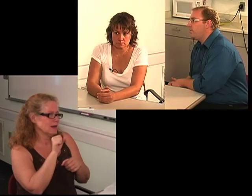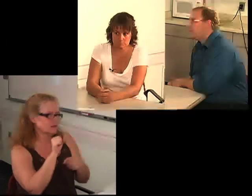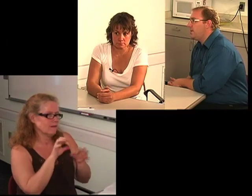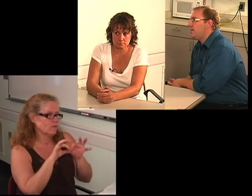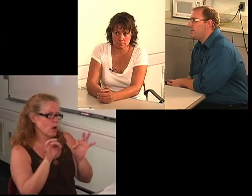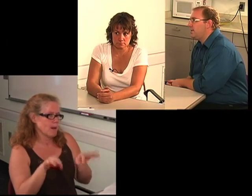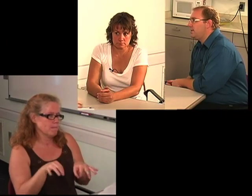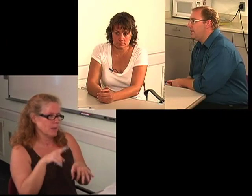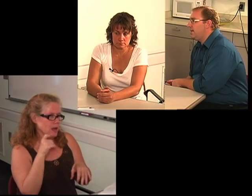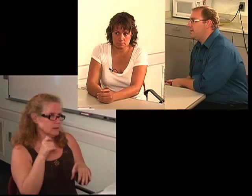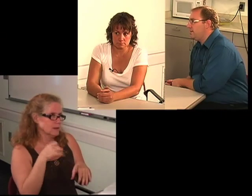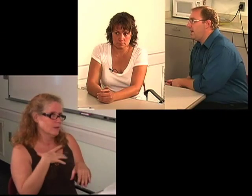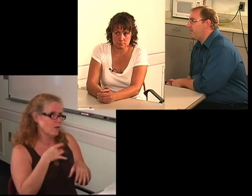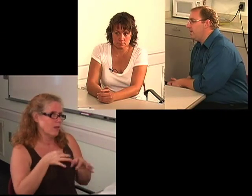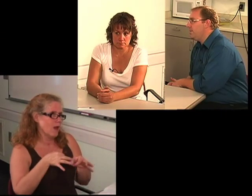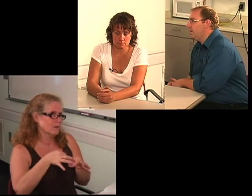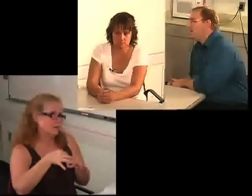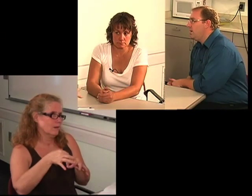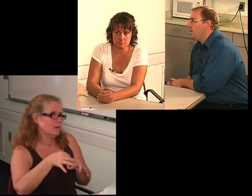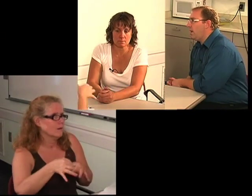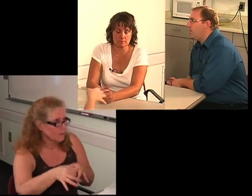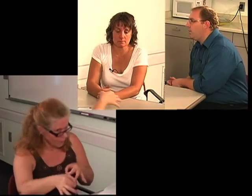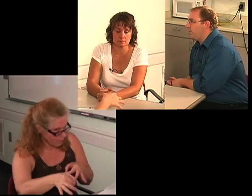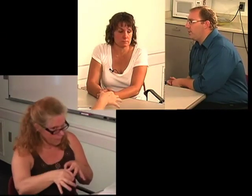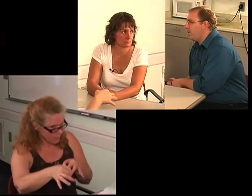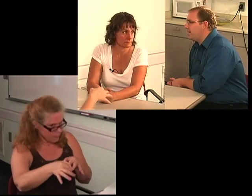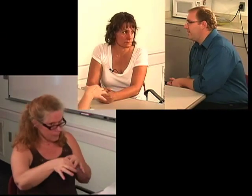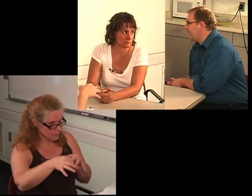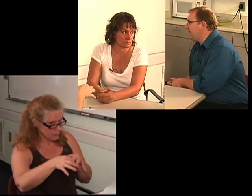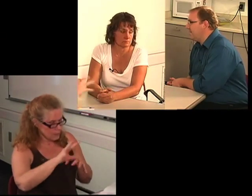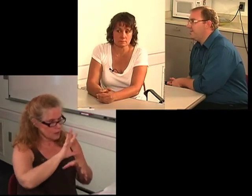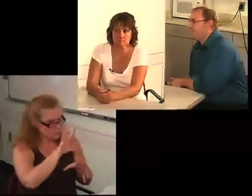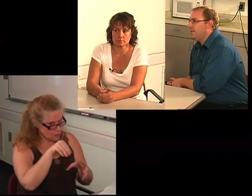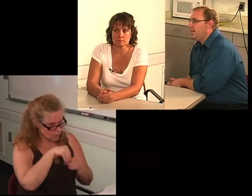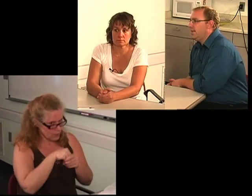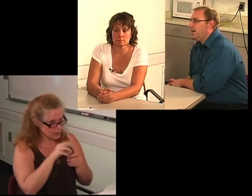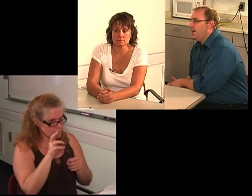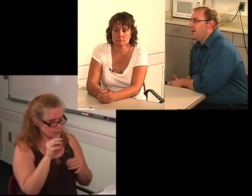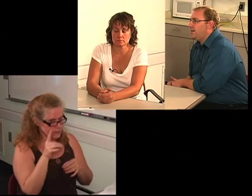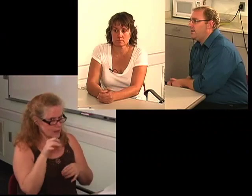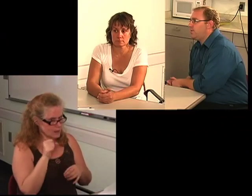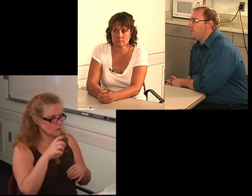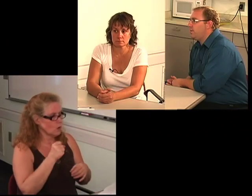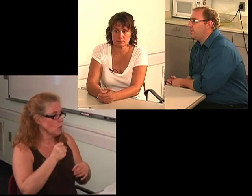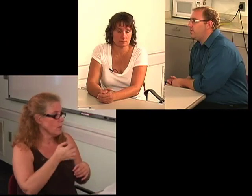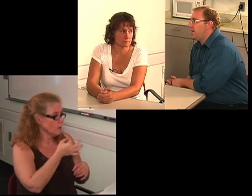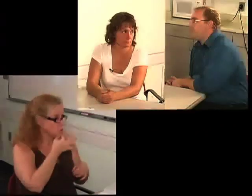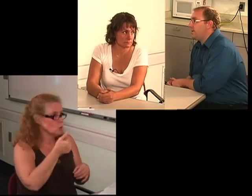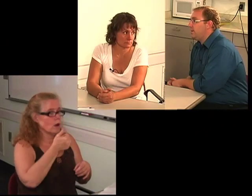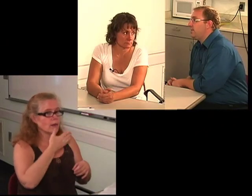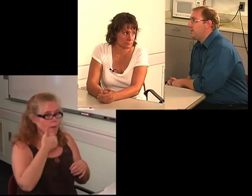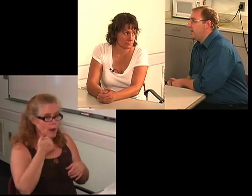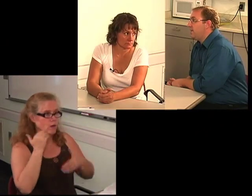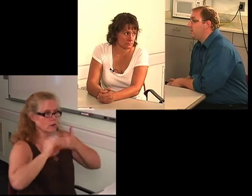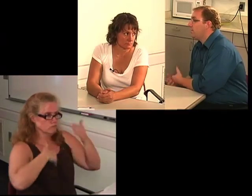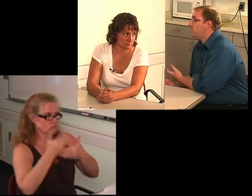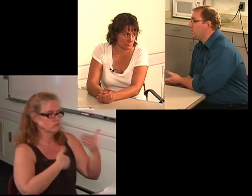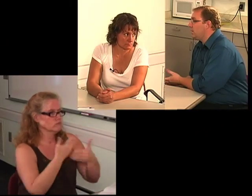probably within the 60-day timeframe. I don't want to procrastinate. So within the 60 days.